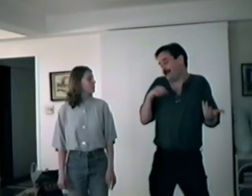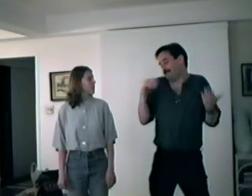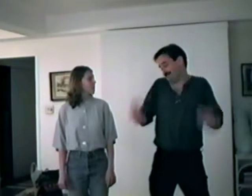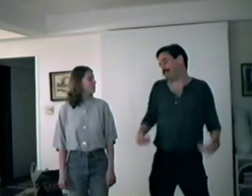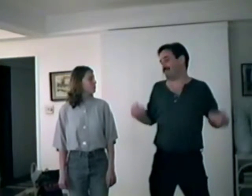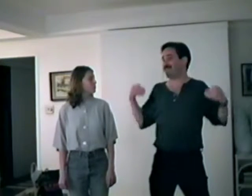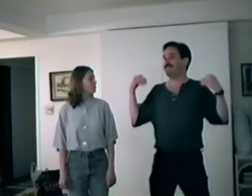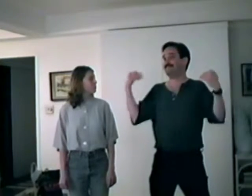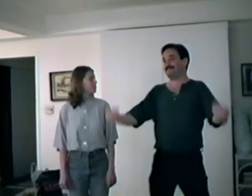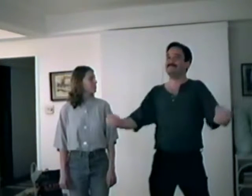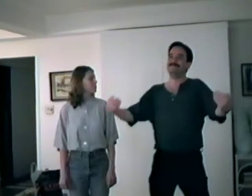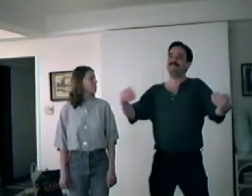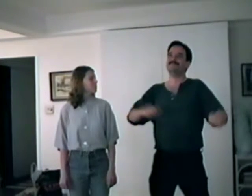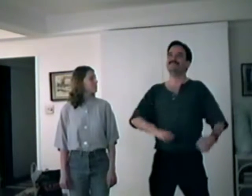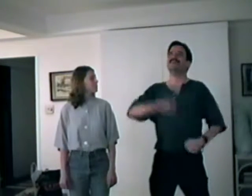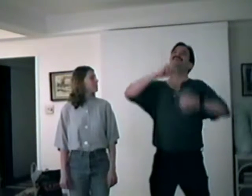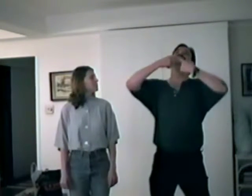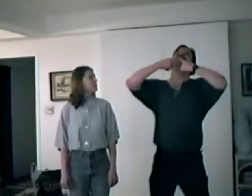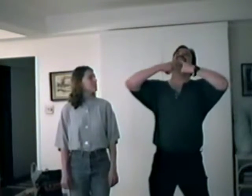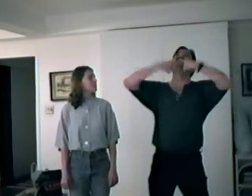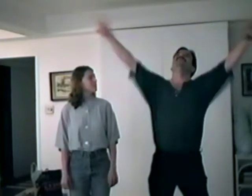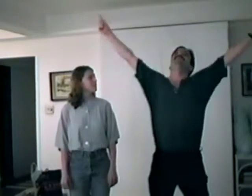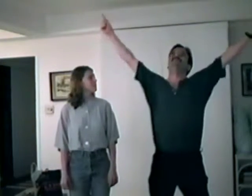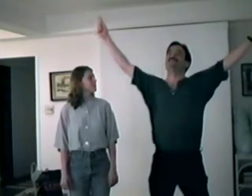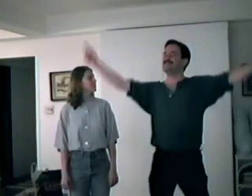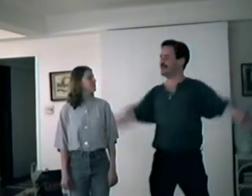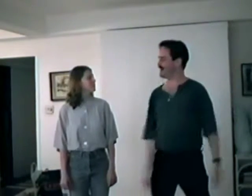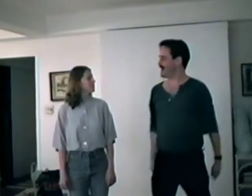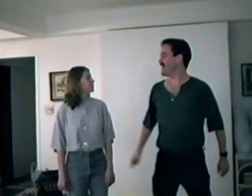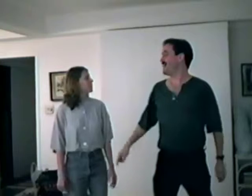I have every good reason to be.